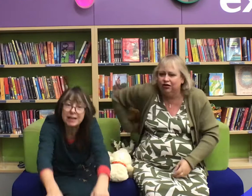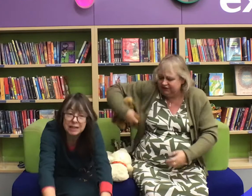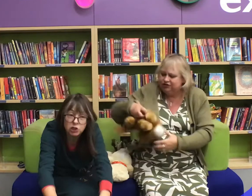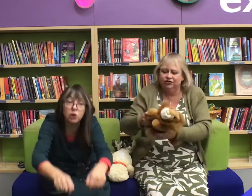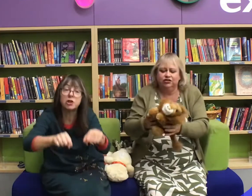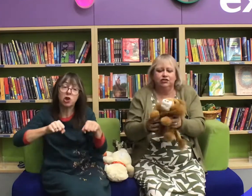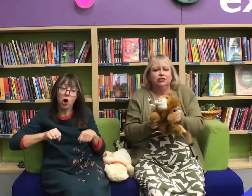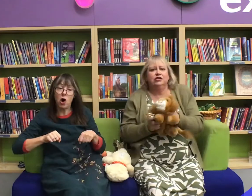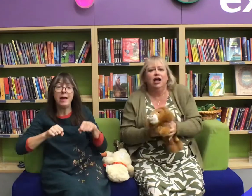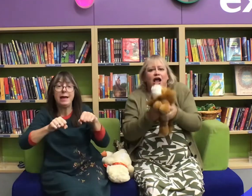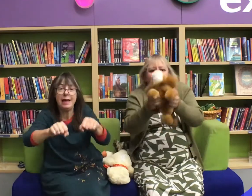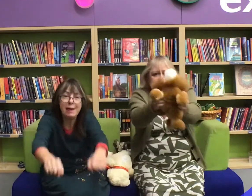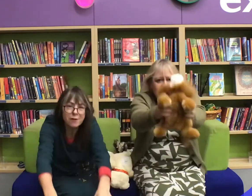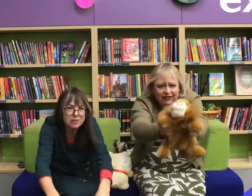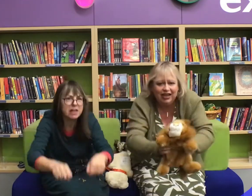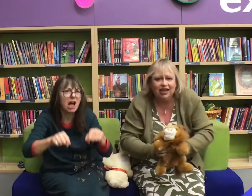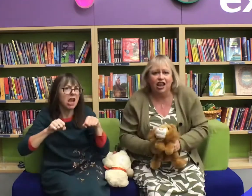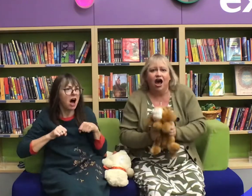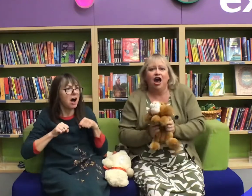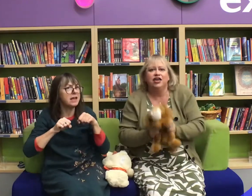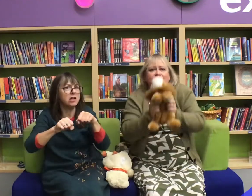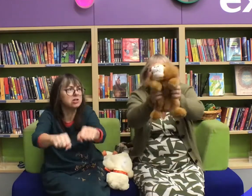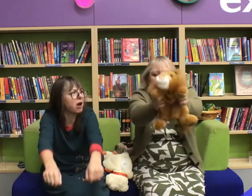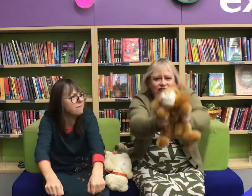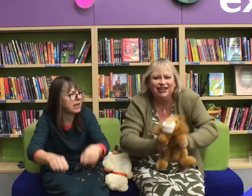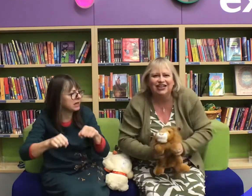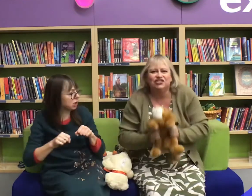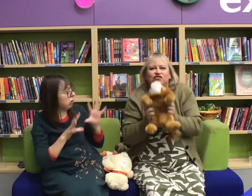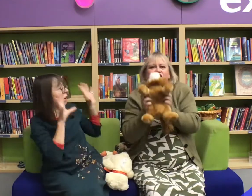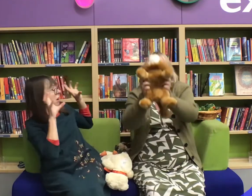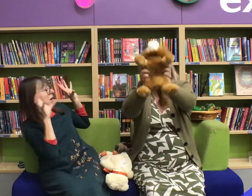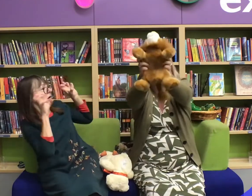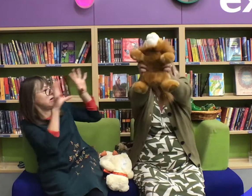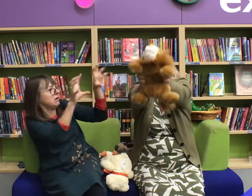If you see a lion don't forget to roar! Well done!